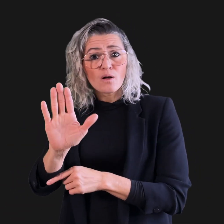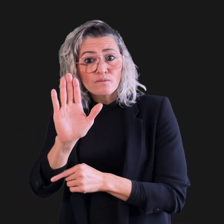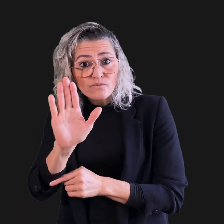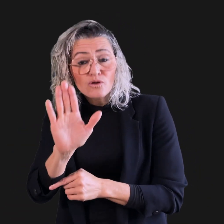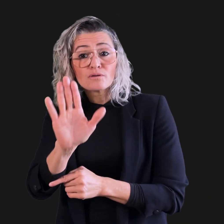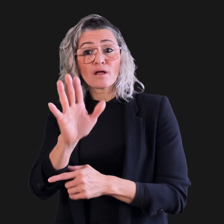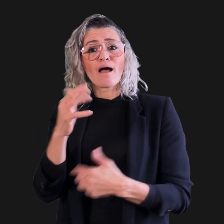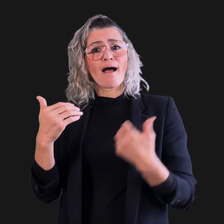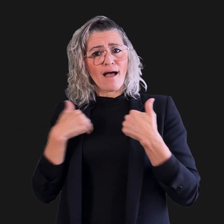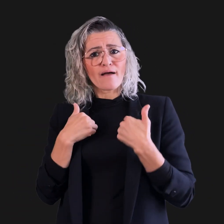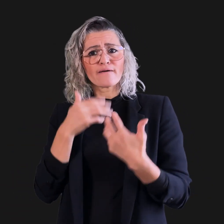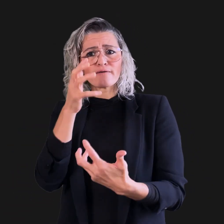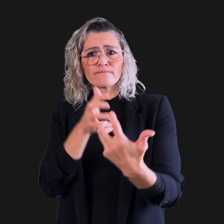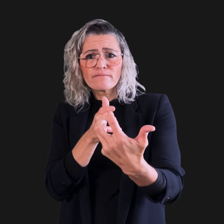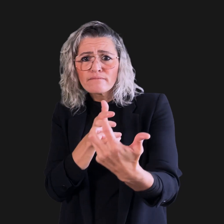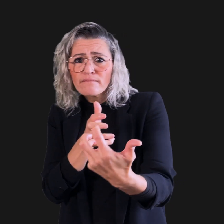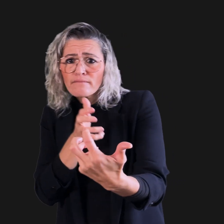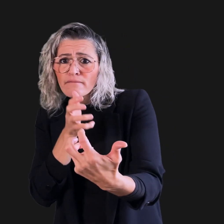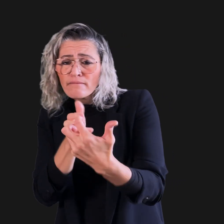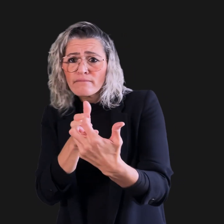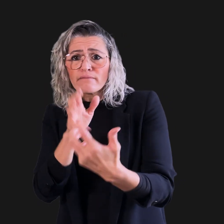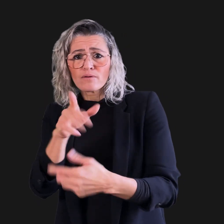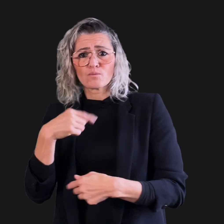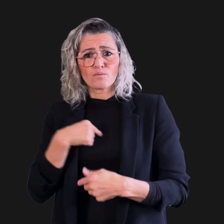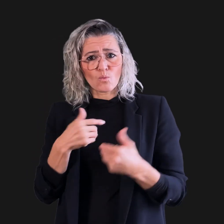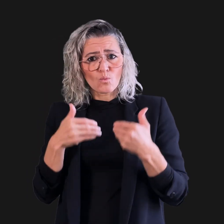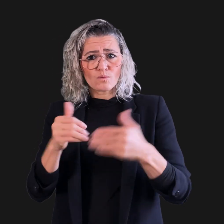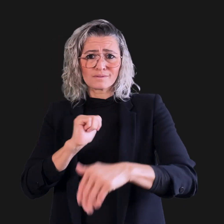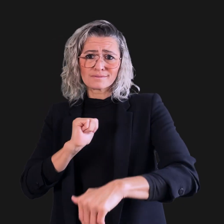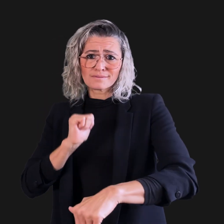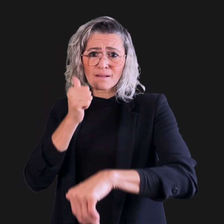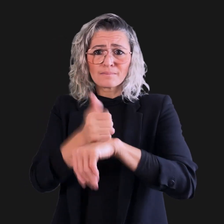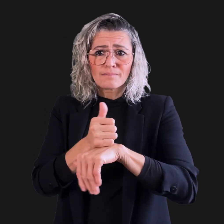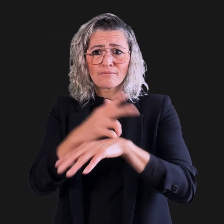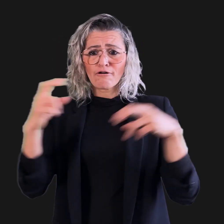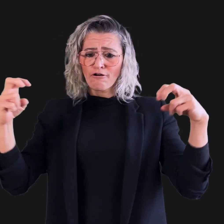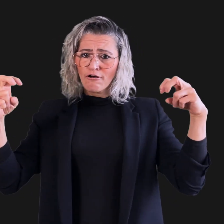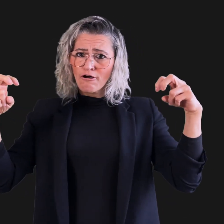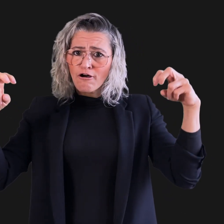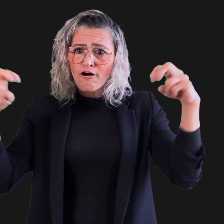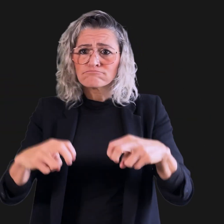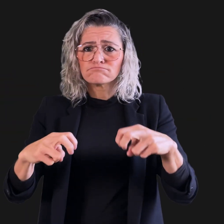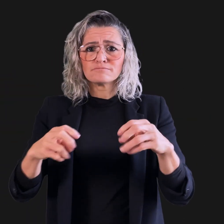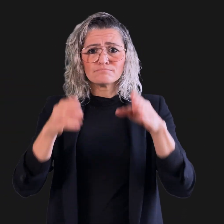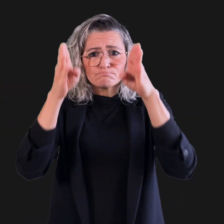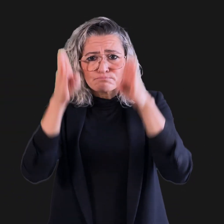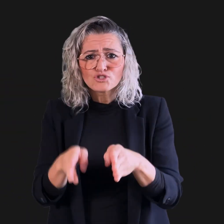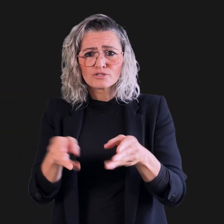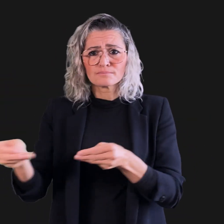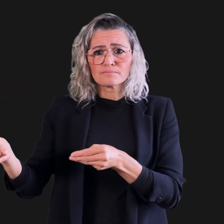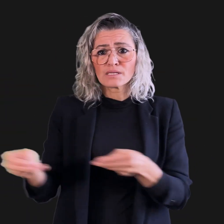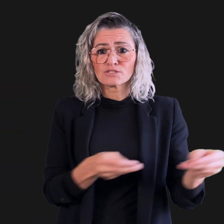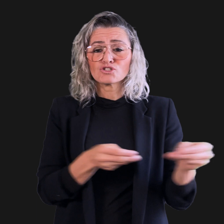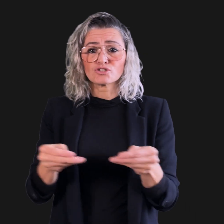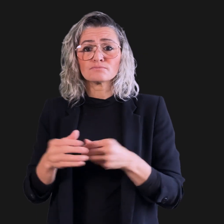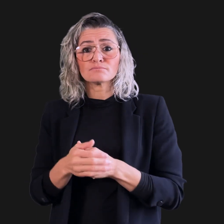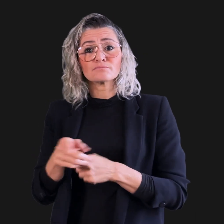we hold in-person mediation as an accommodation.